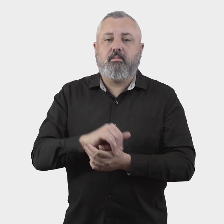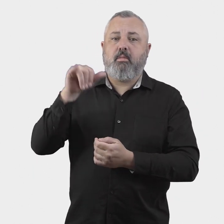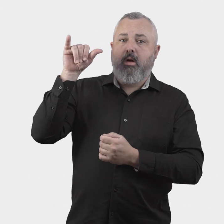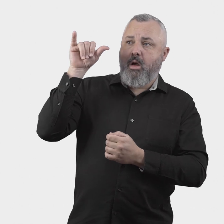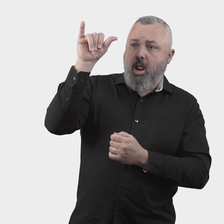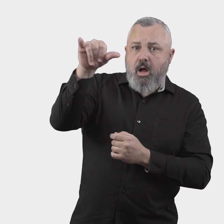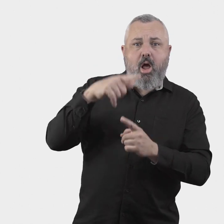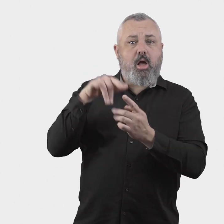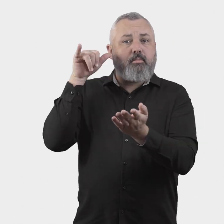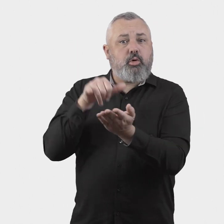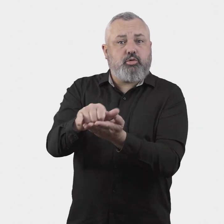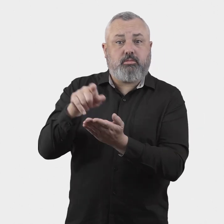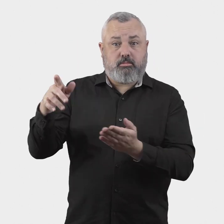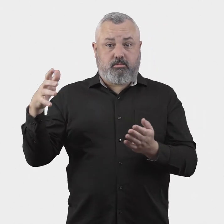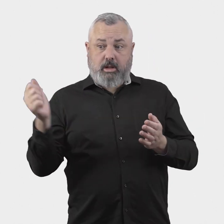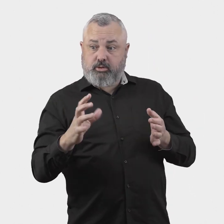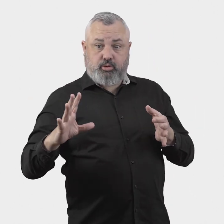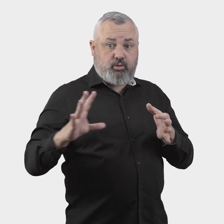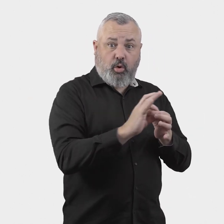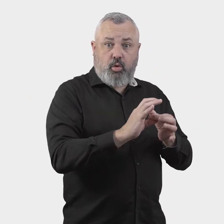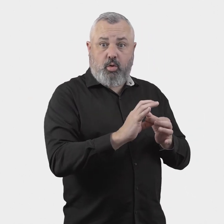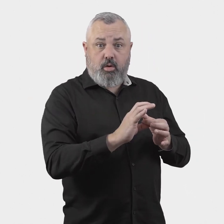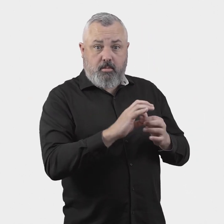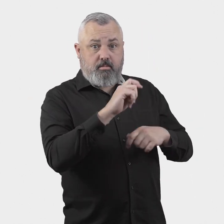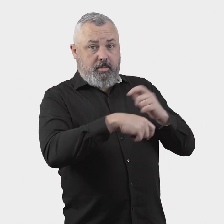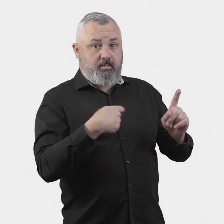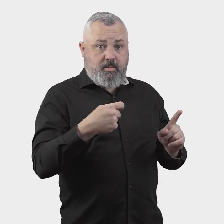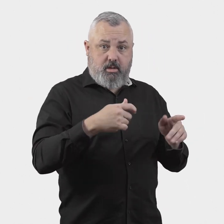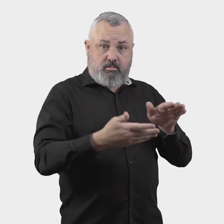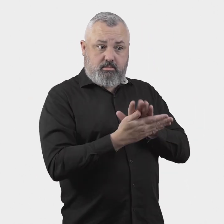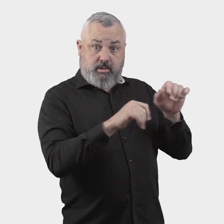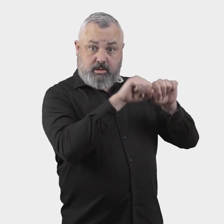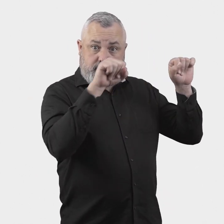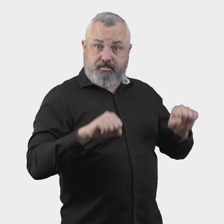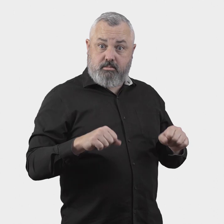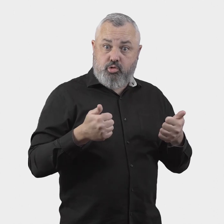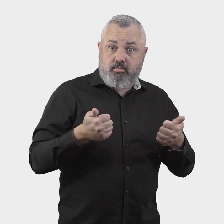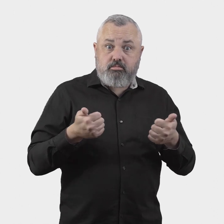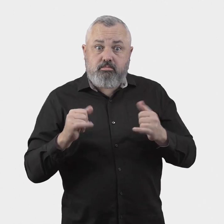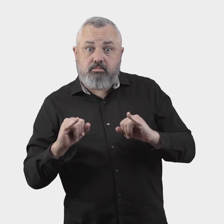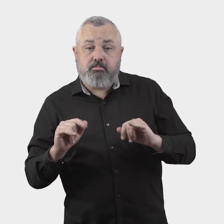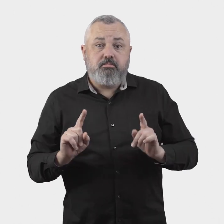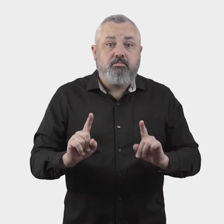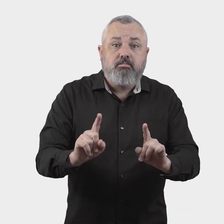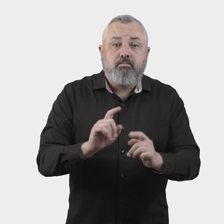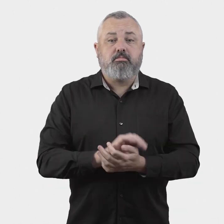requirements for airlines and airports to be members of the ombuds scheme